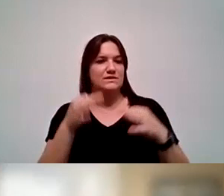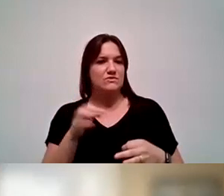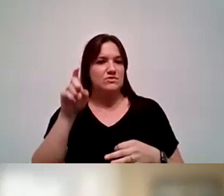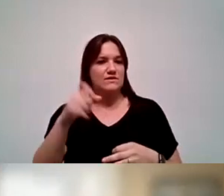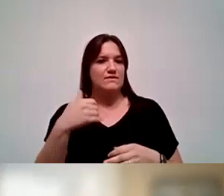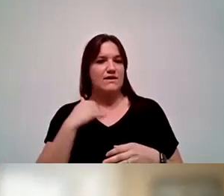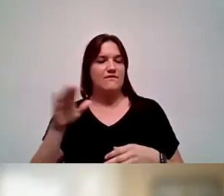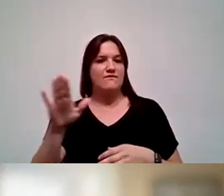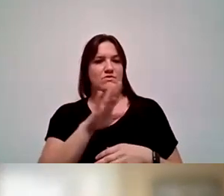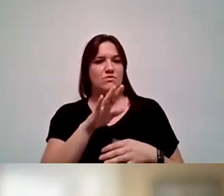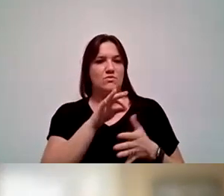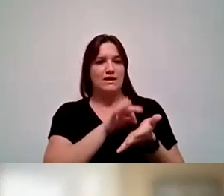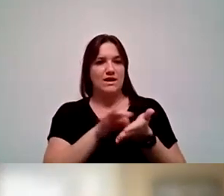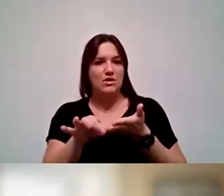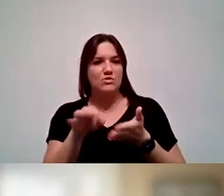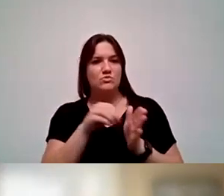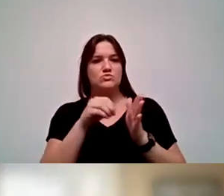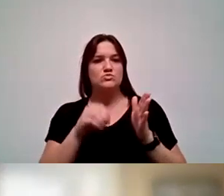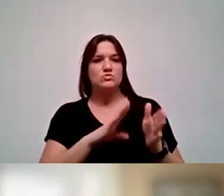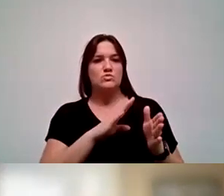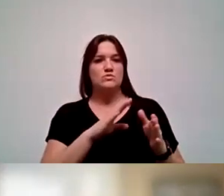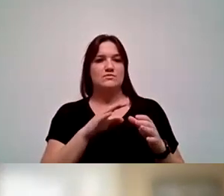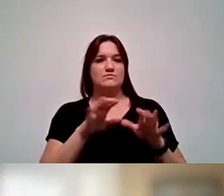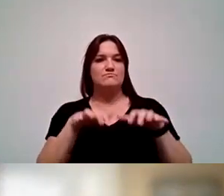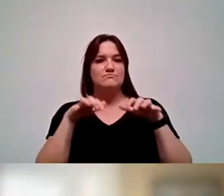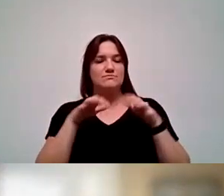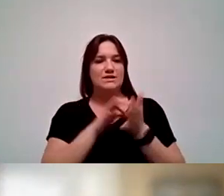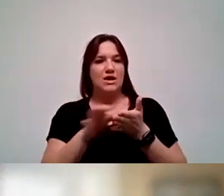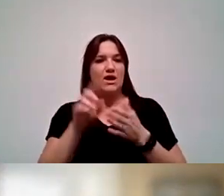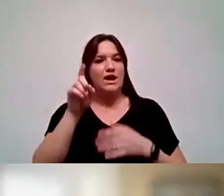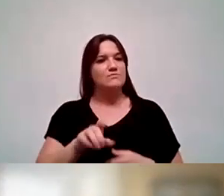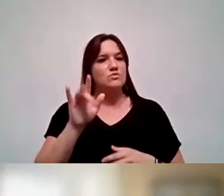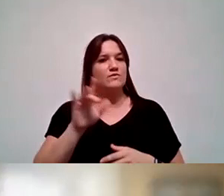your head count or your student body count be at least 25% Hispanic.